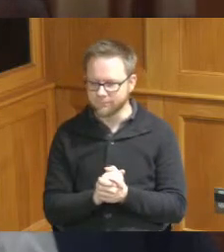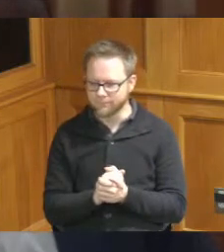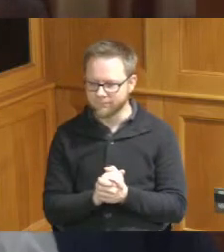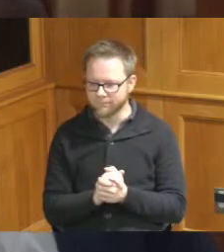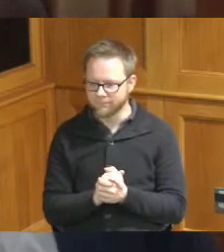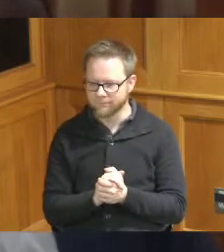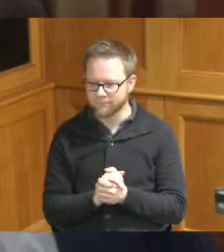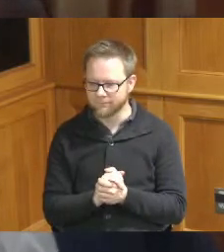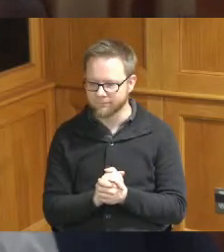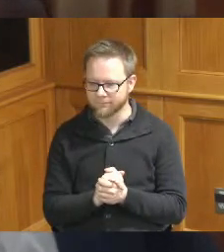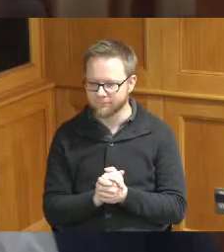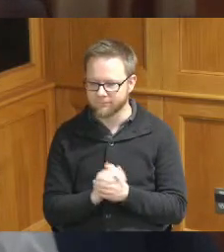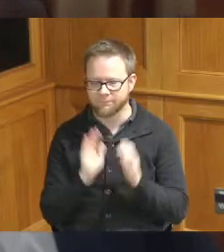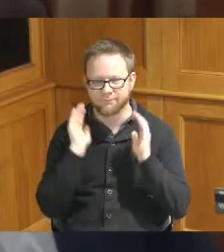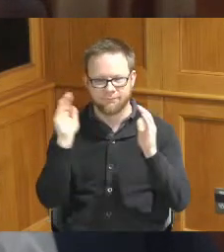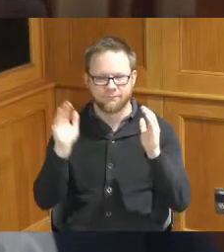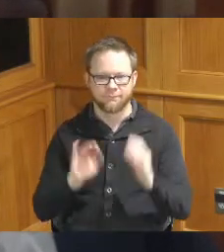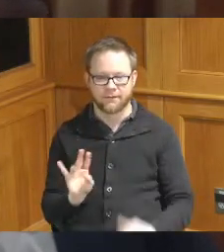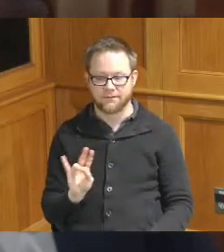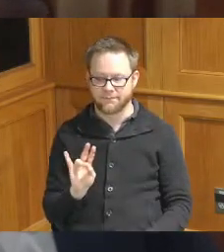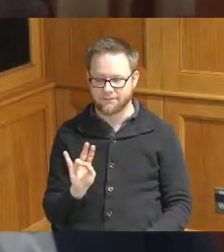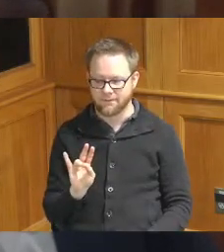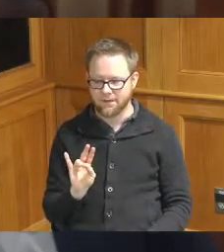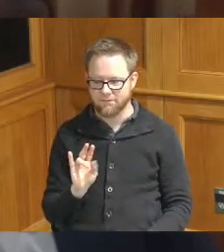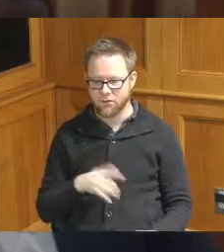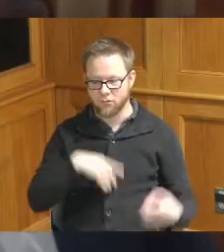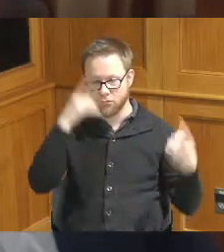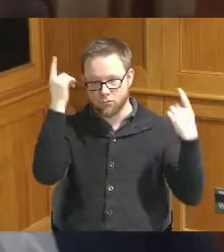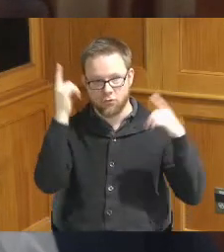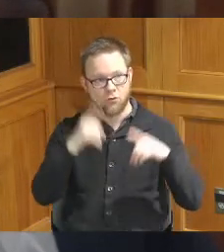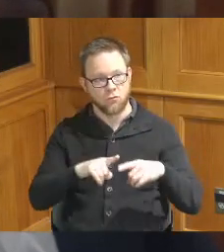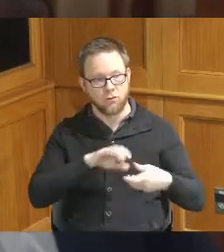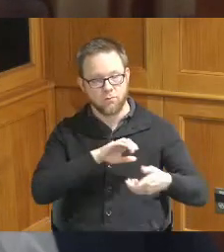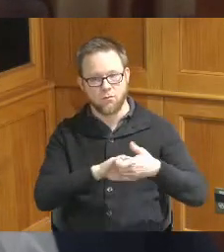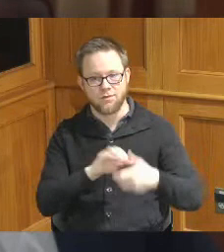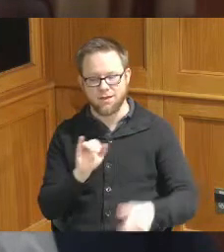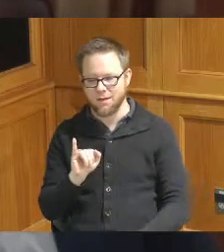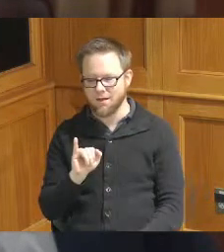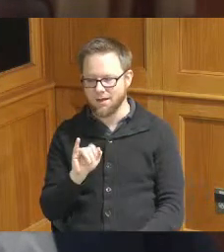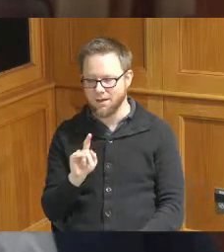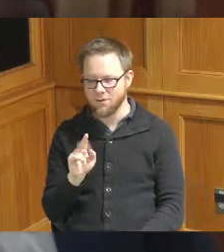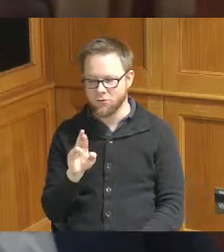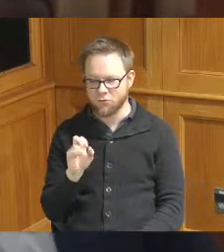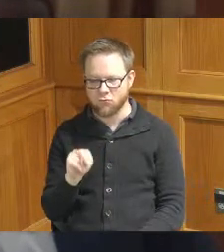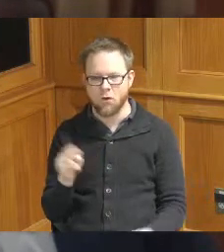I'll move on to item seven which is an agreement with icon in the amount of 205,000